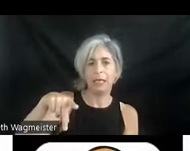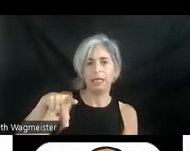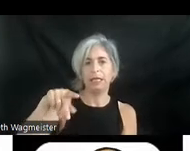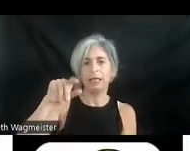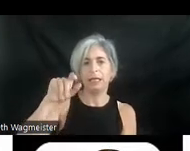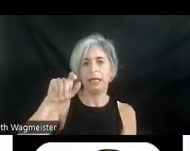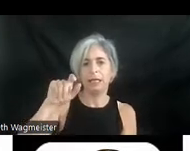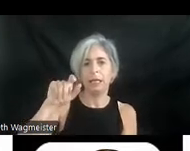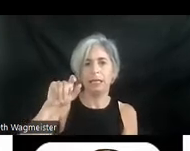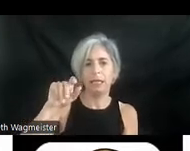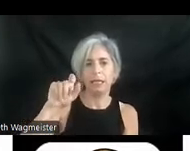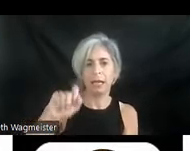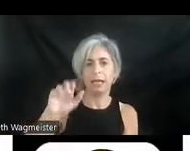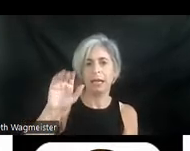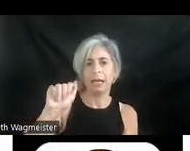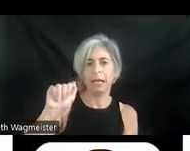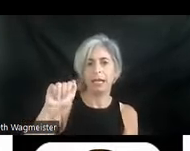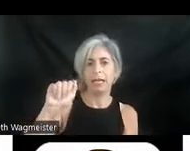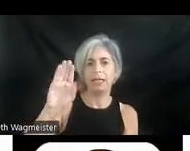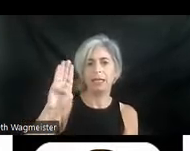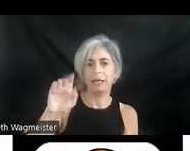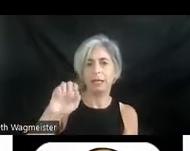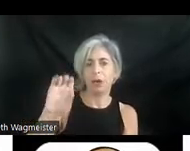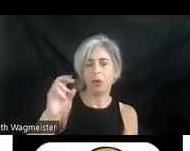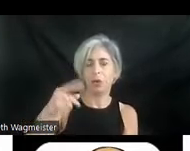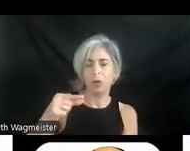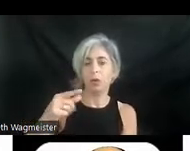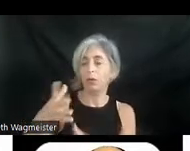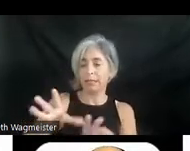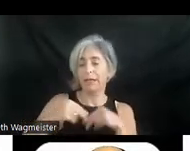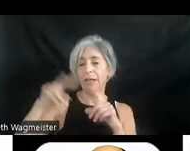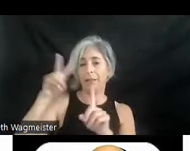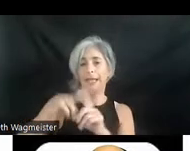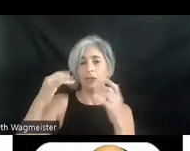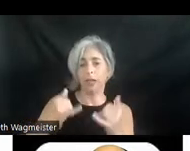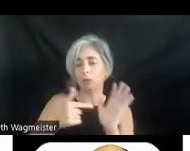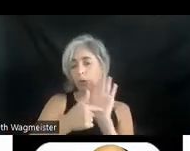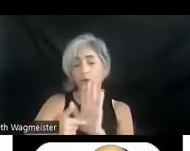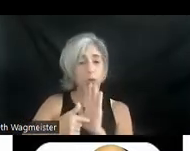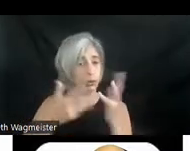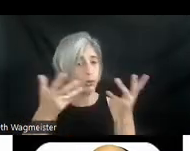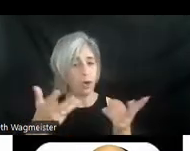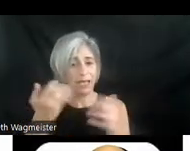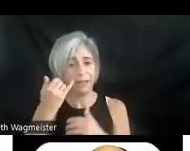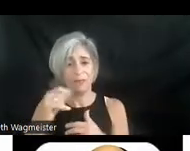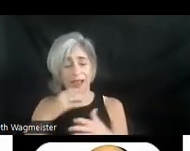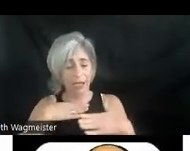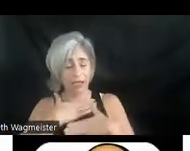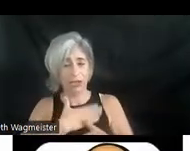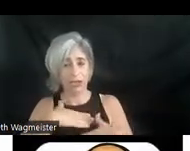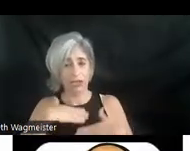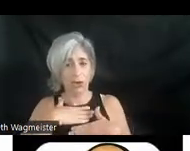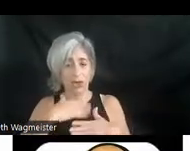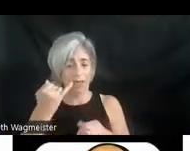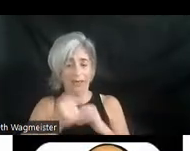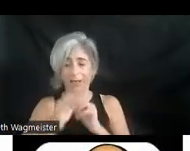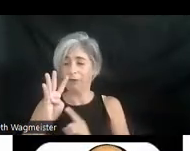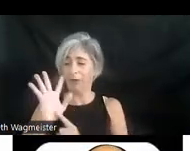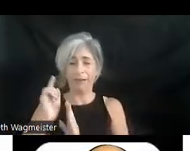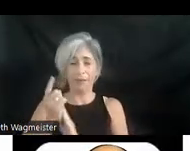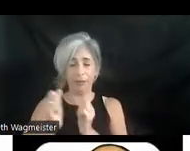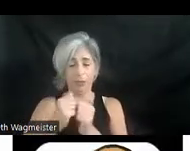taking applications now. If you did not enjoy the last forty five minutes with me you will